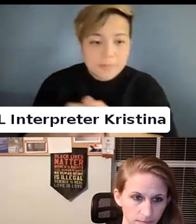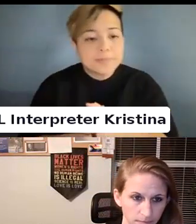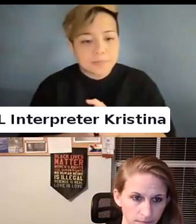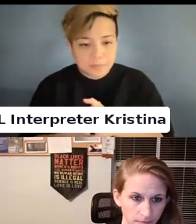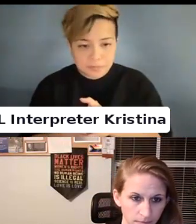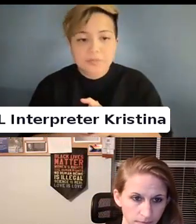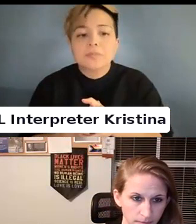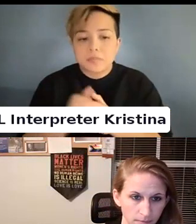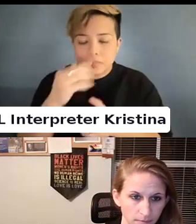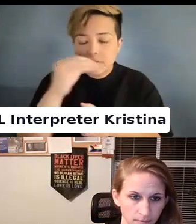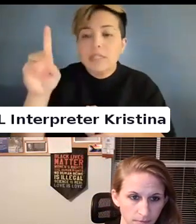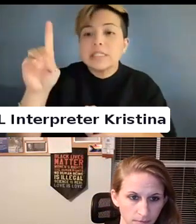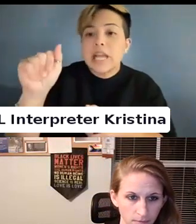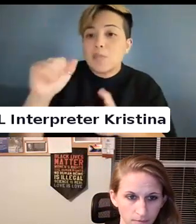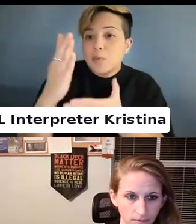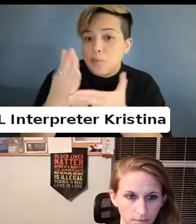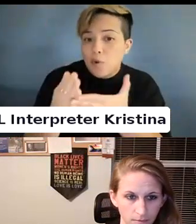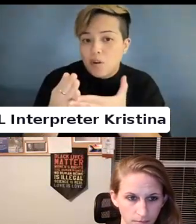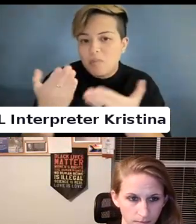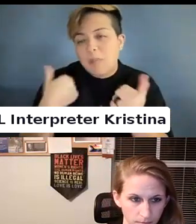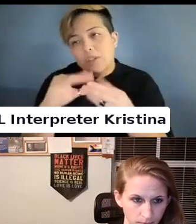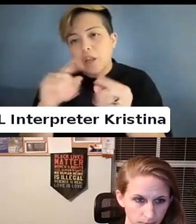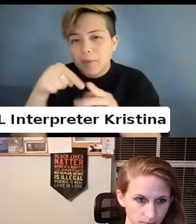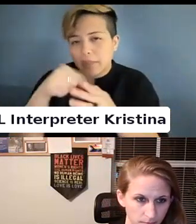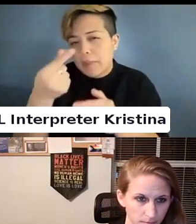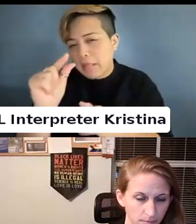And the disabled part maybe I can talk about this a little bit later as well.